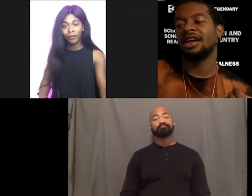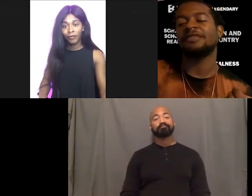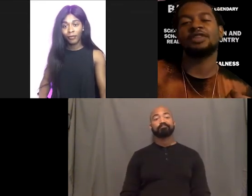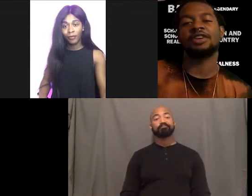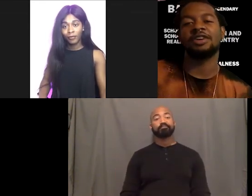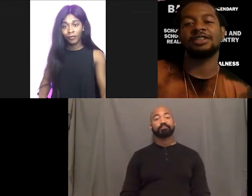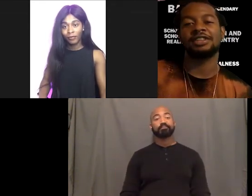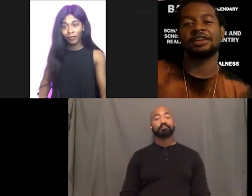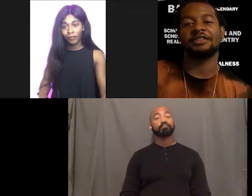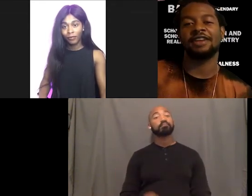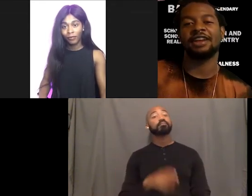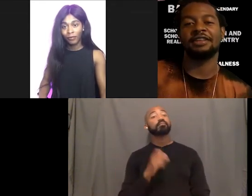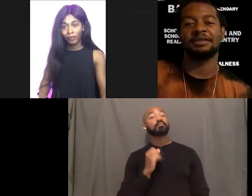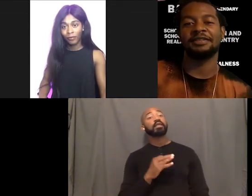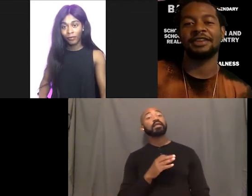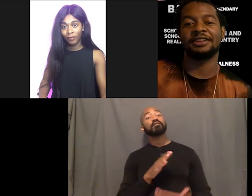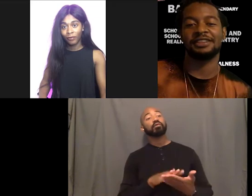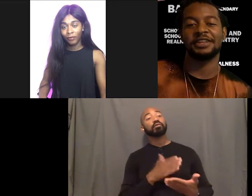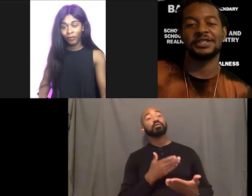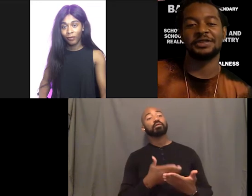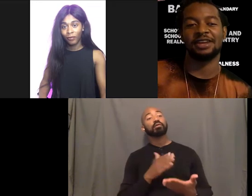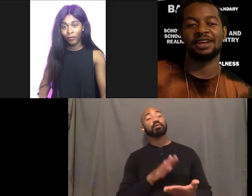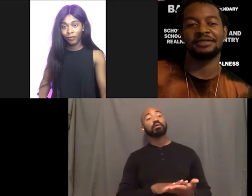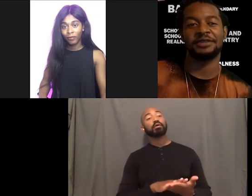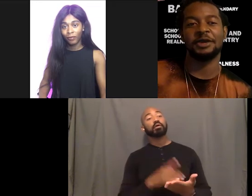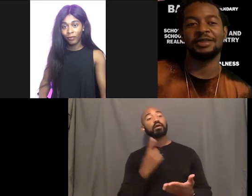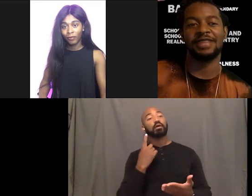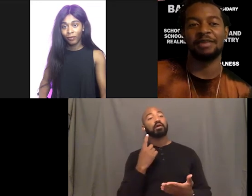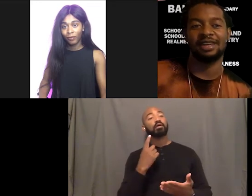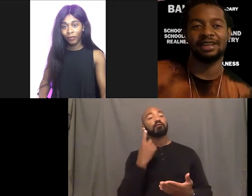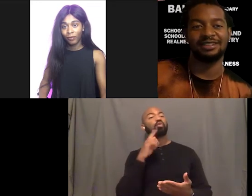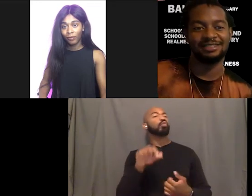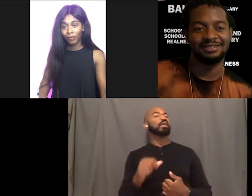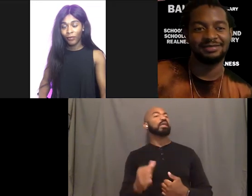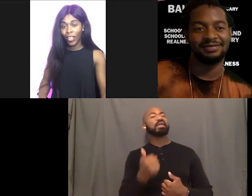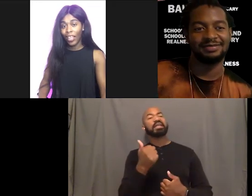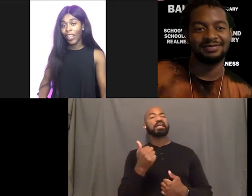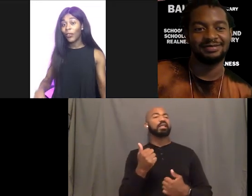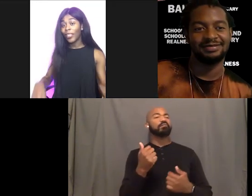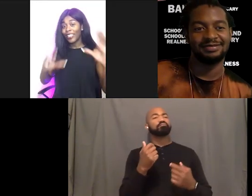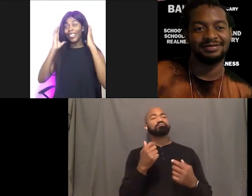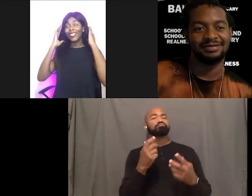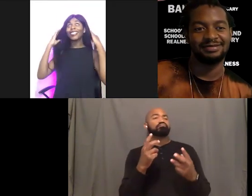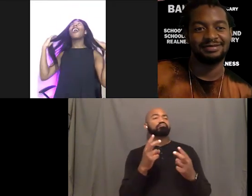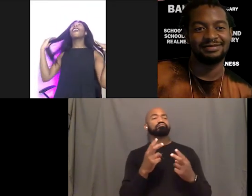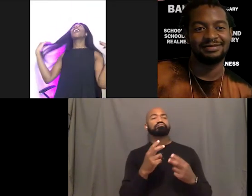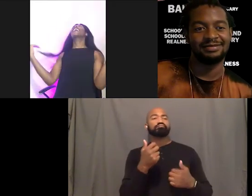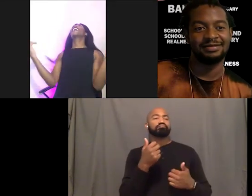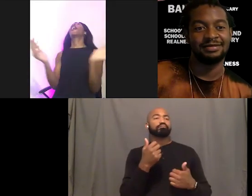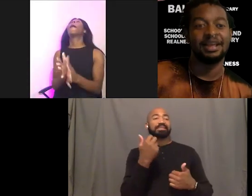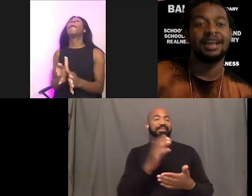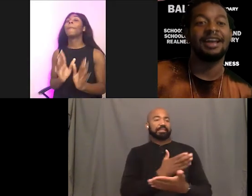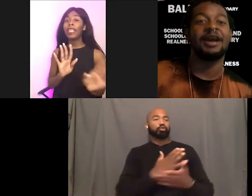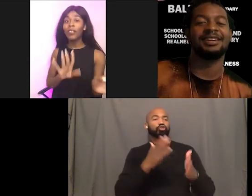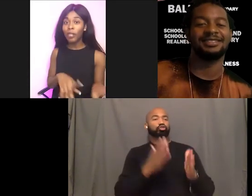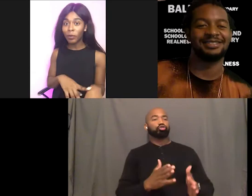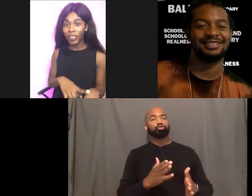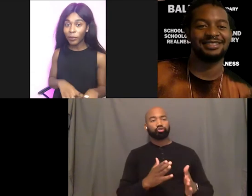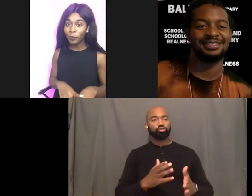If you could cook dinner for any three figures in history, who would they be? Three singers. Okay. Minnie Riperton.